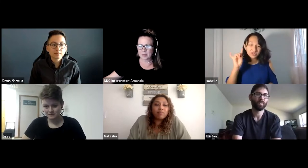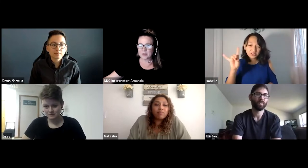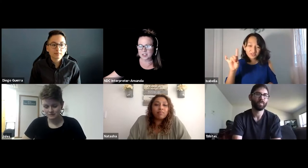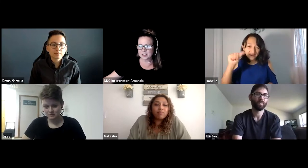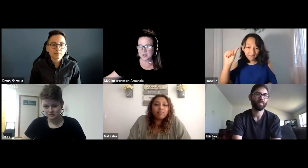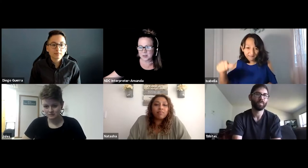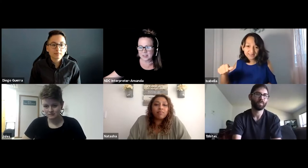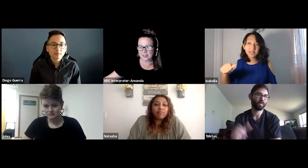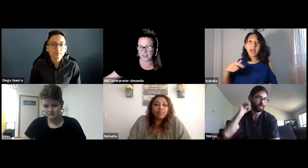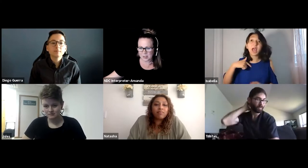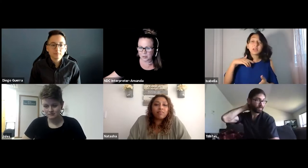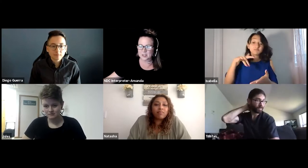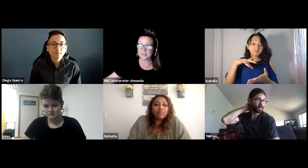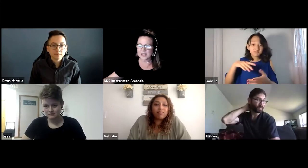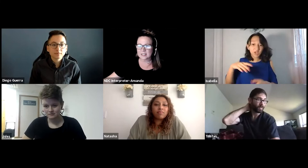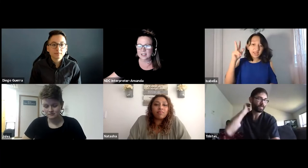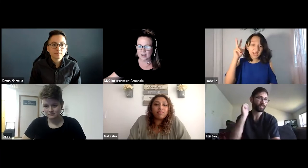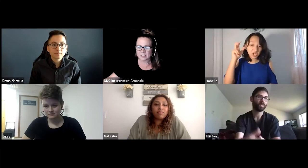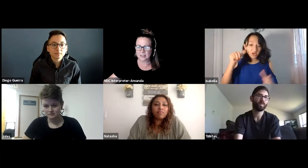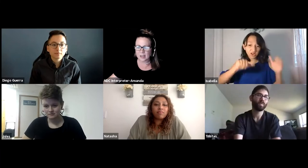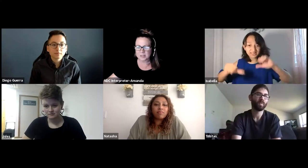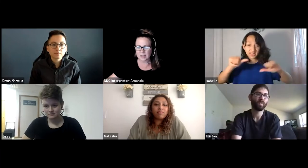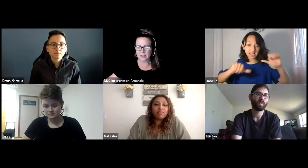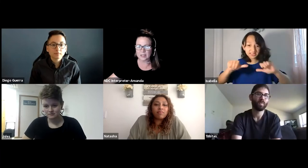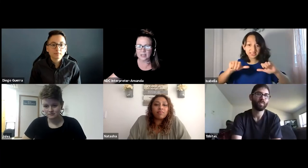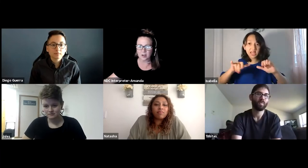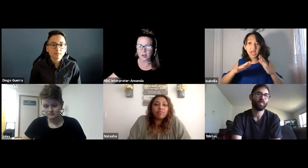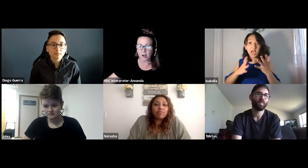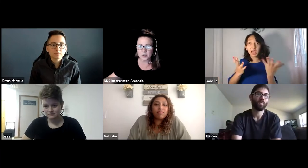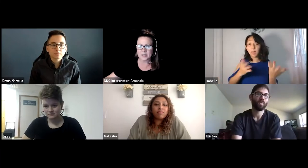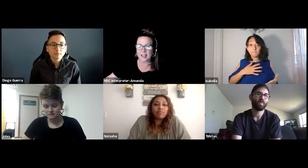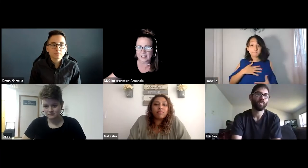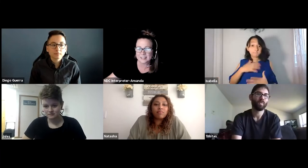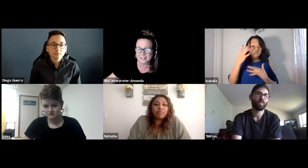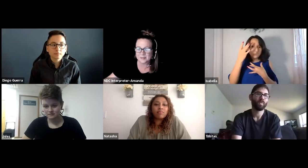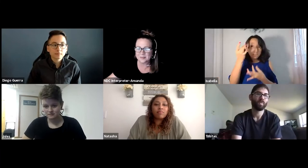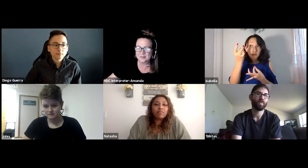I'm a first year student at the University of Texas at Austin, studying here auditory science.